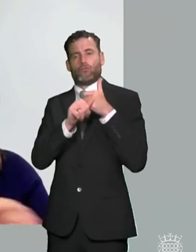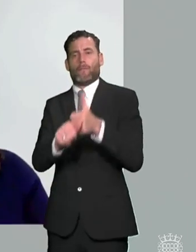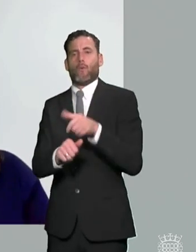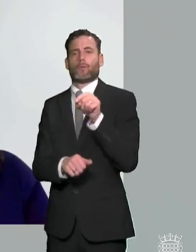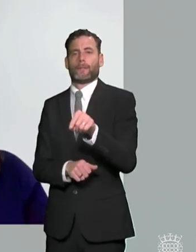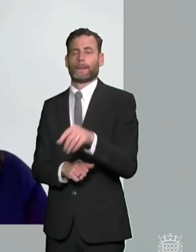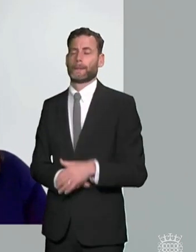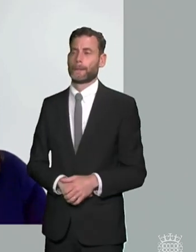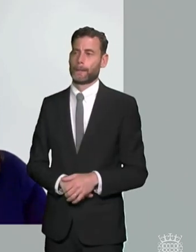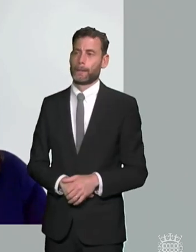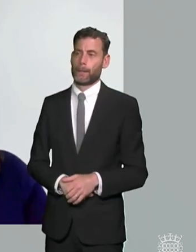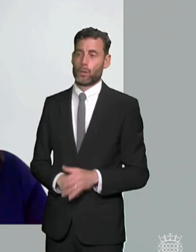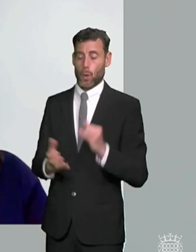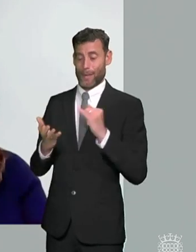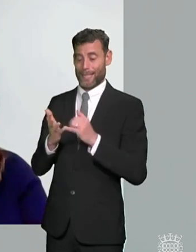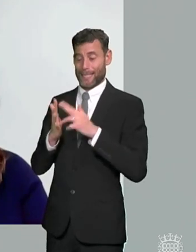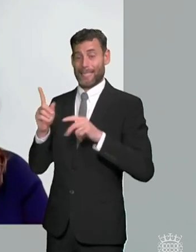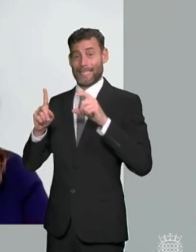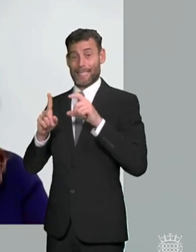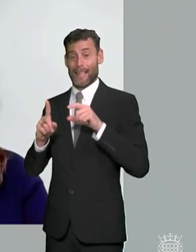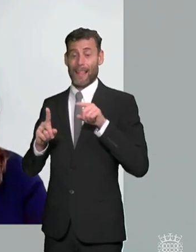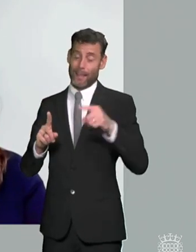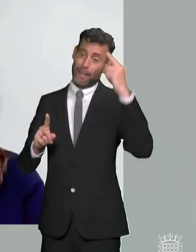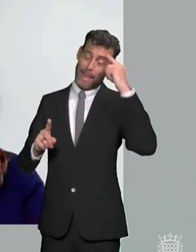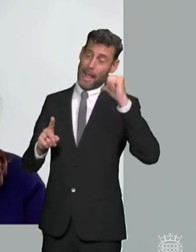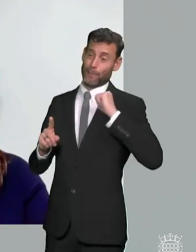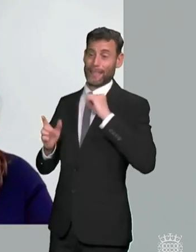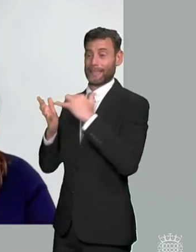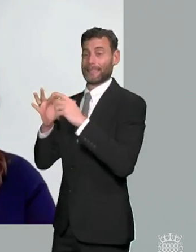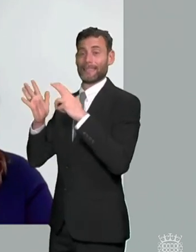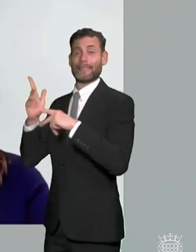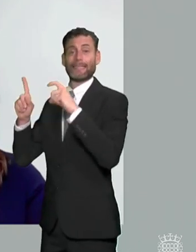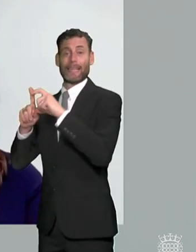seem to have been relying on the other to address the issue of disabled children and in fact neither